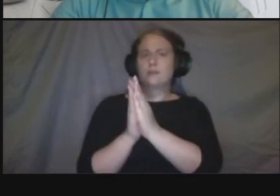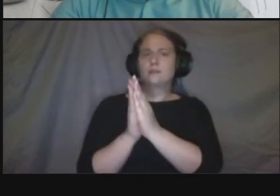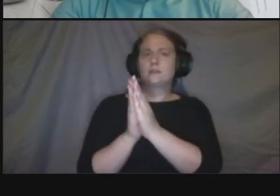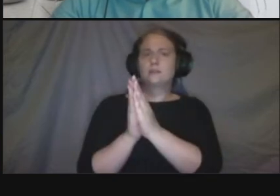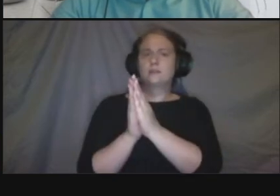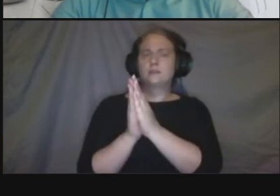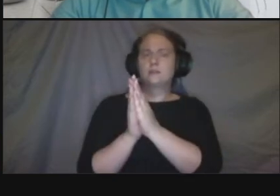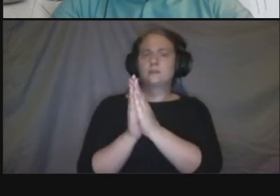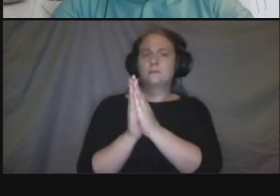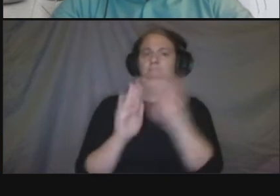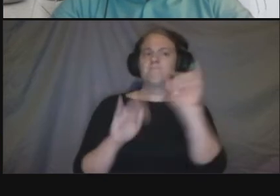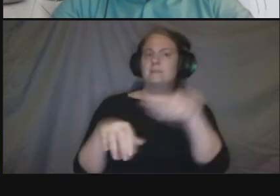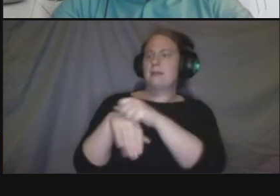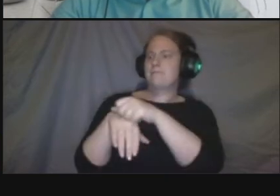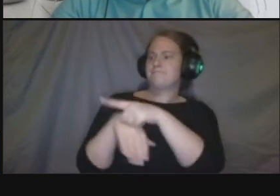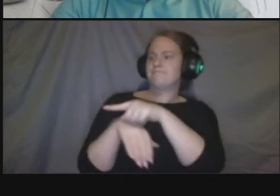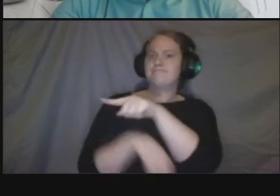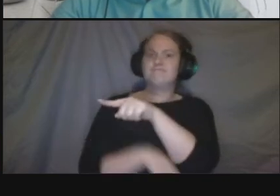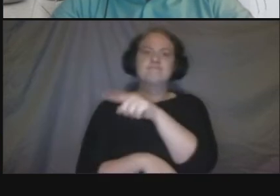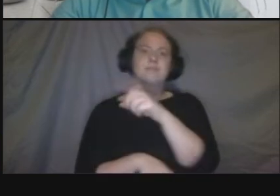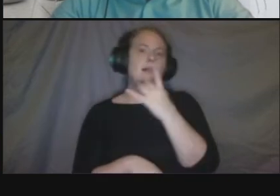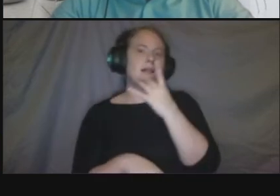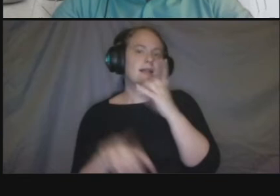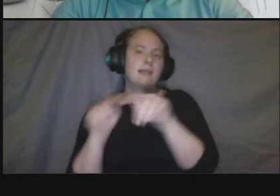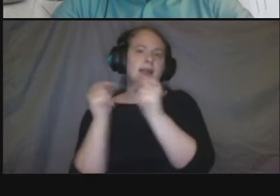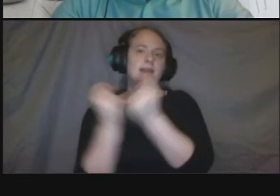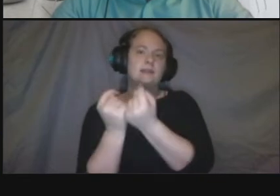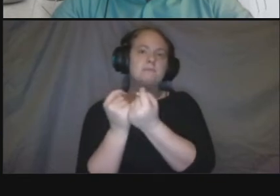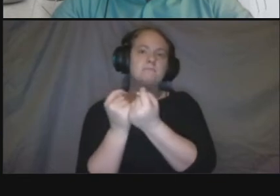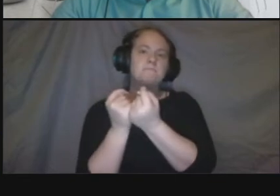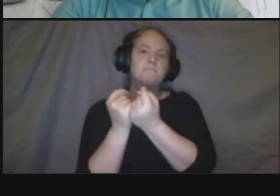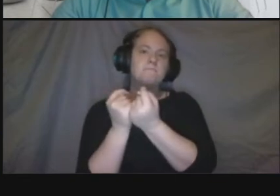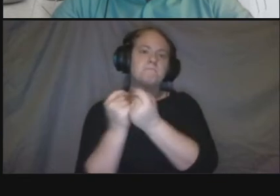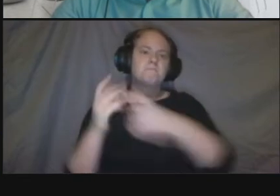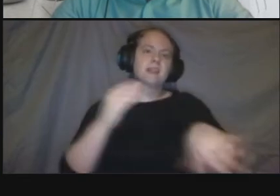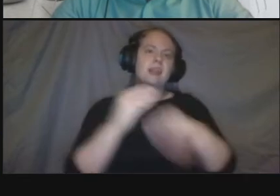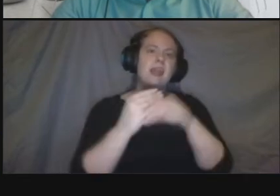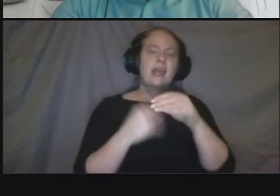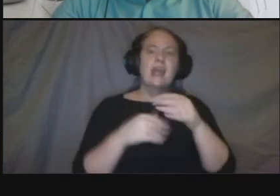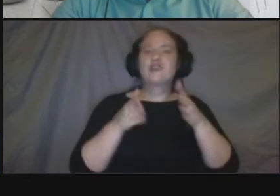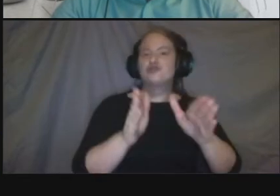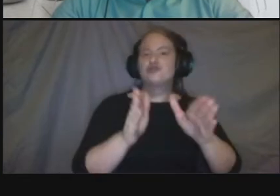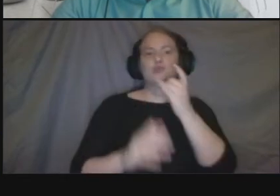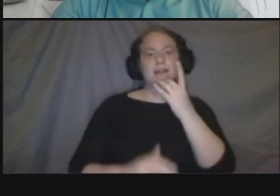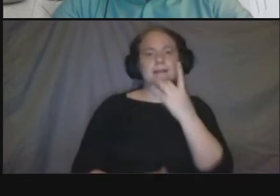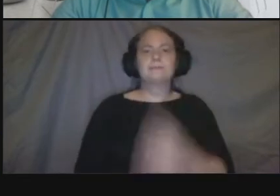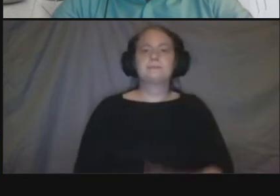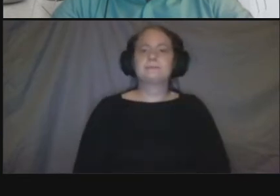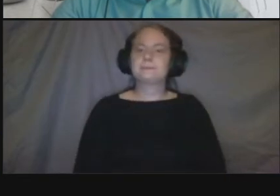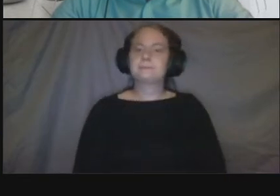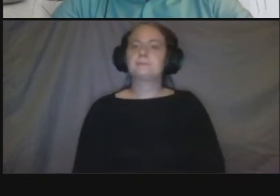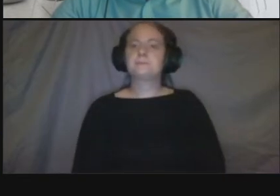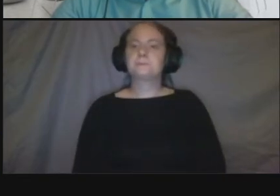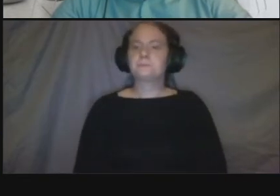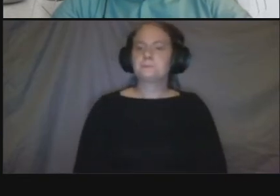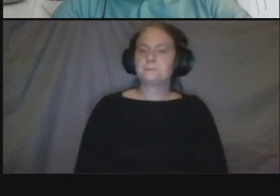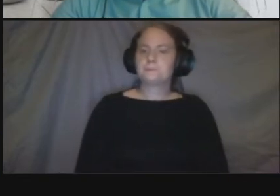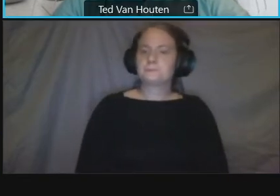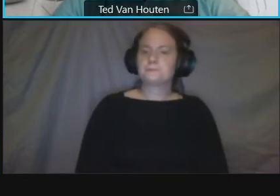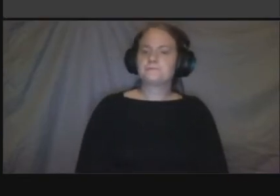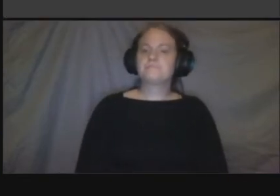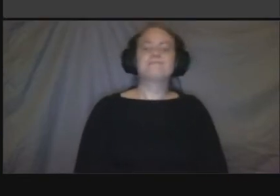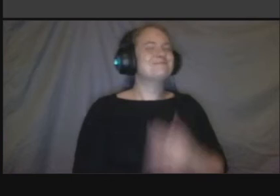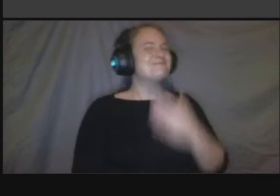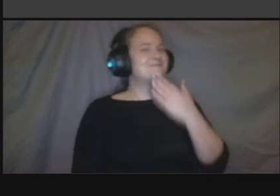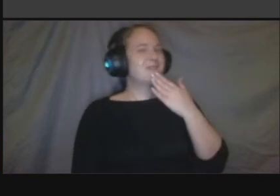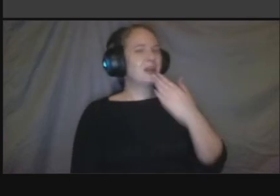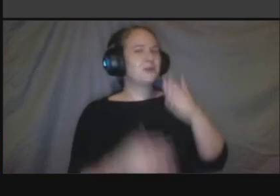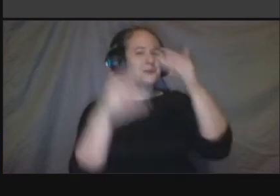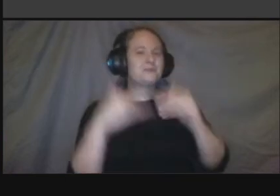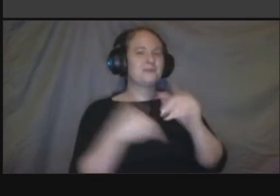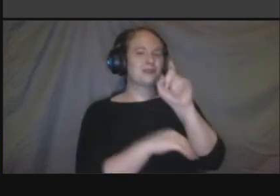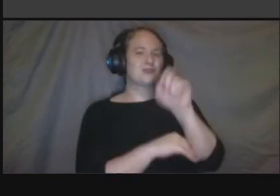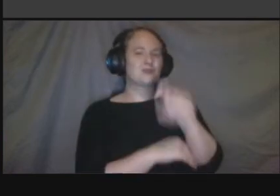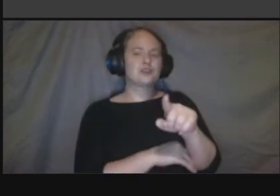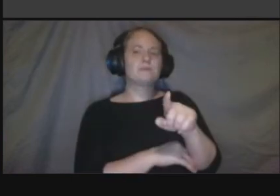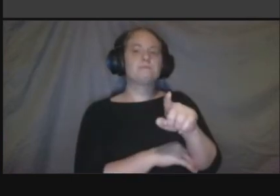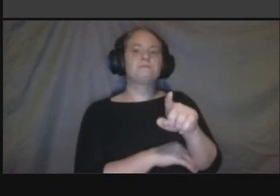as part of that process as well thank you the next question uh a lot of a lot of design seems to be